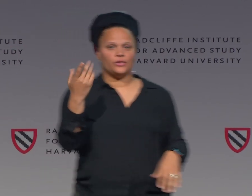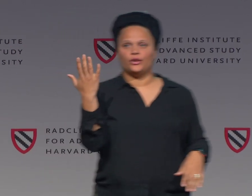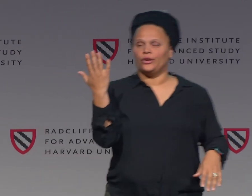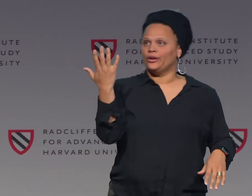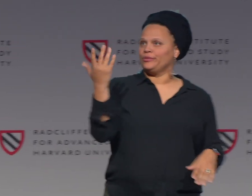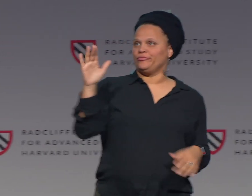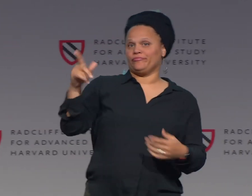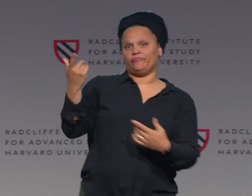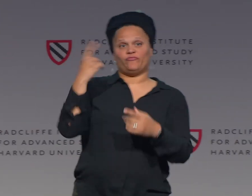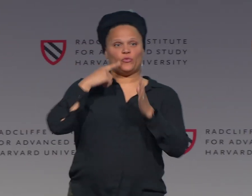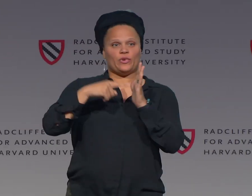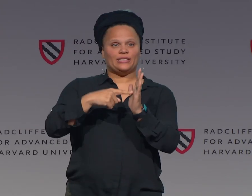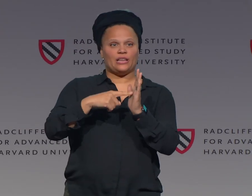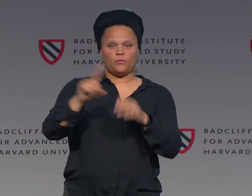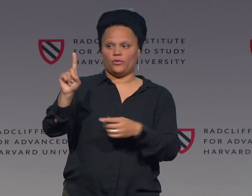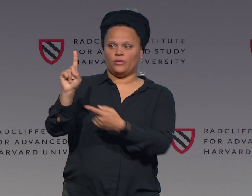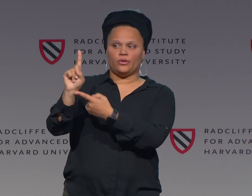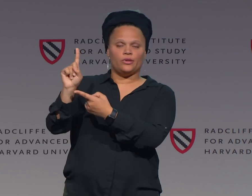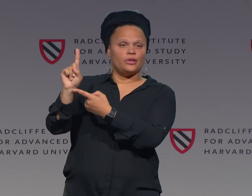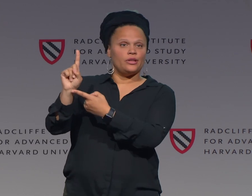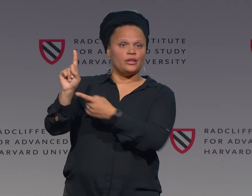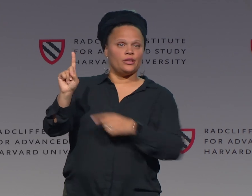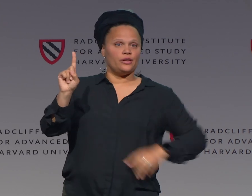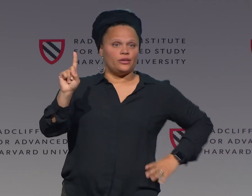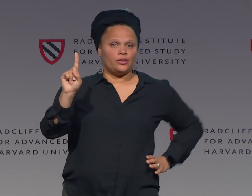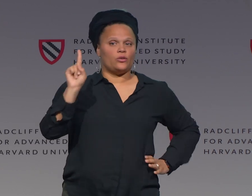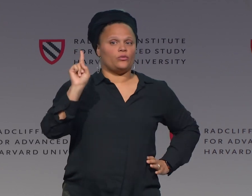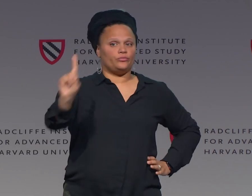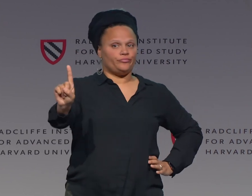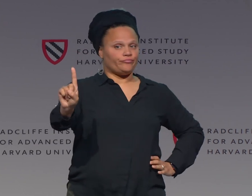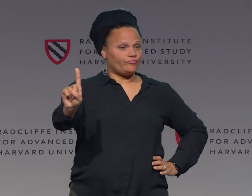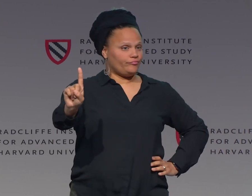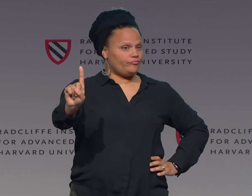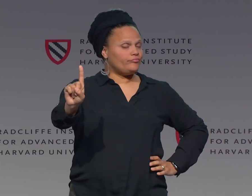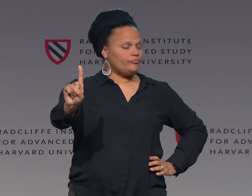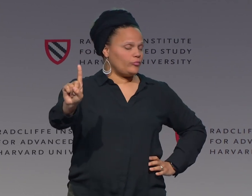As I just demonstrated as an example,